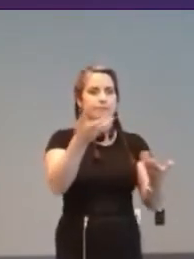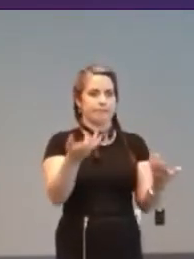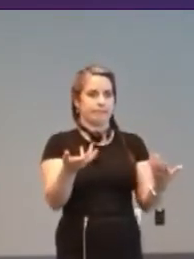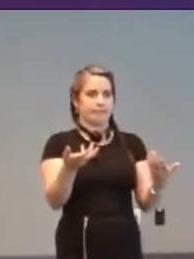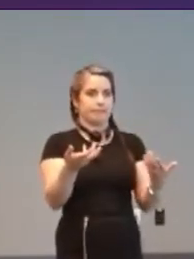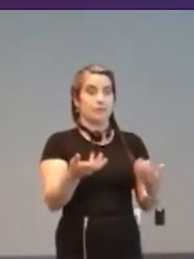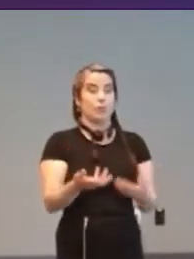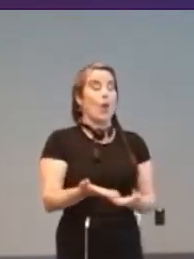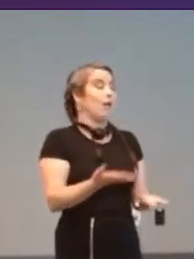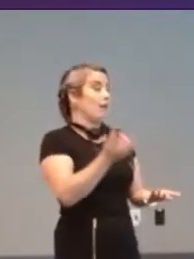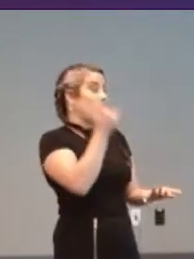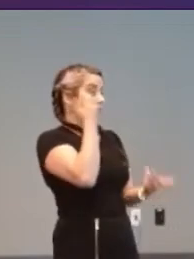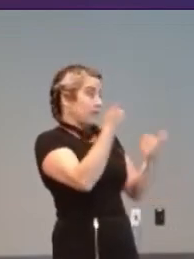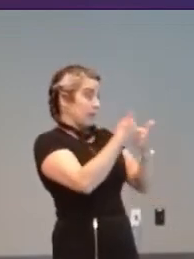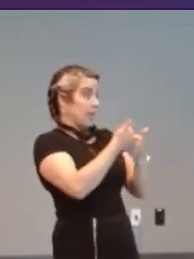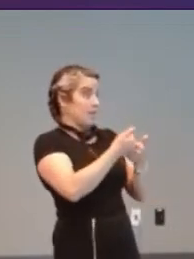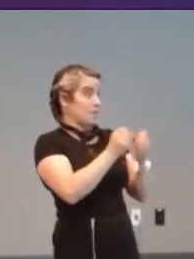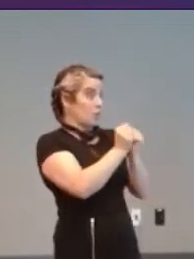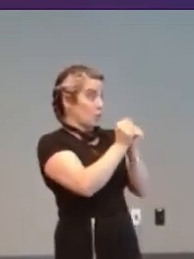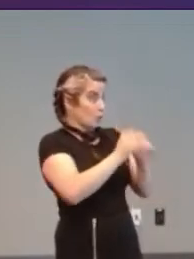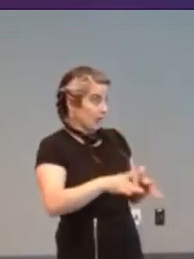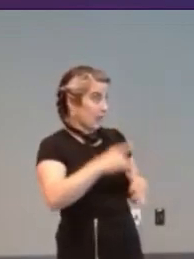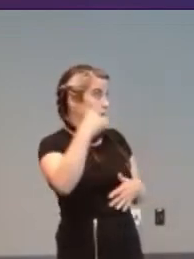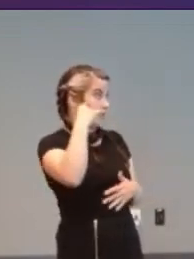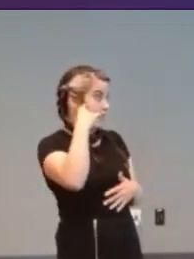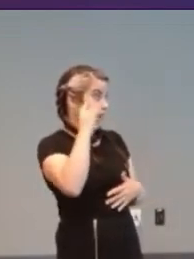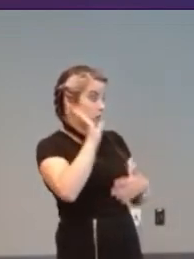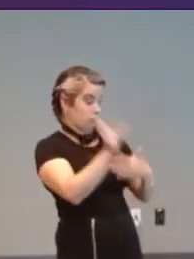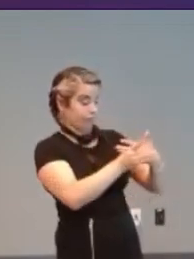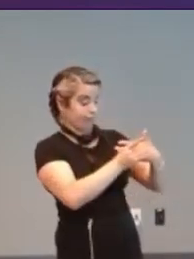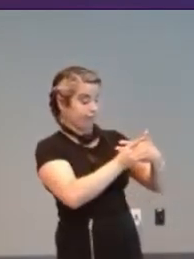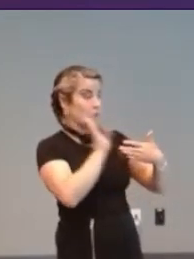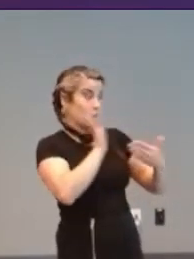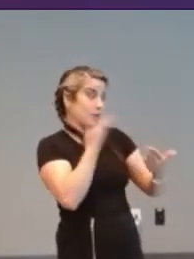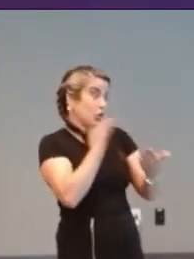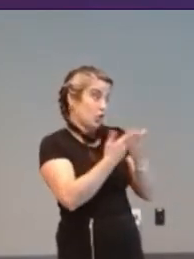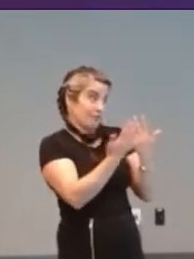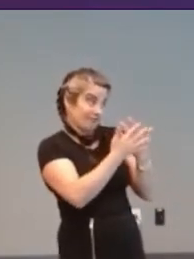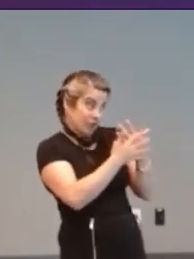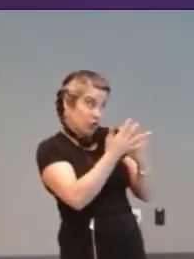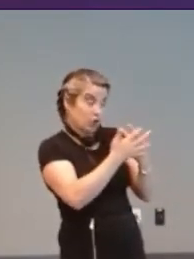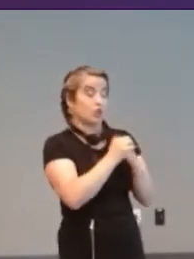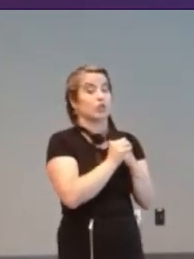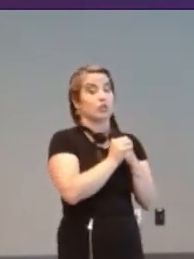without sound would be a useful filter um that then you don't need to know it but I do think